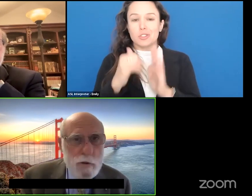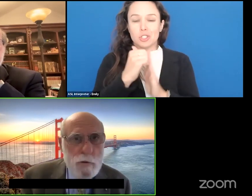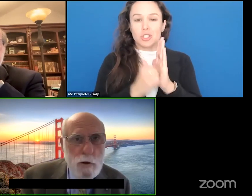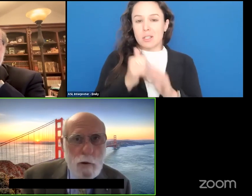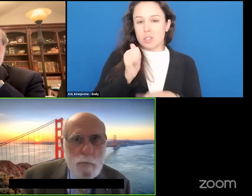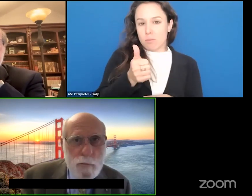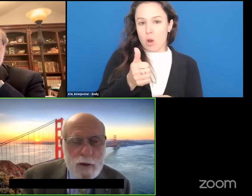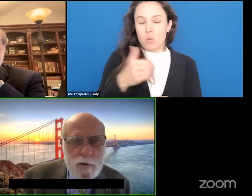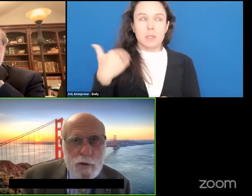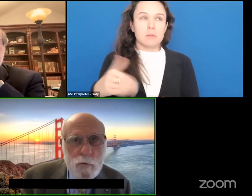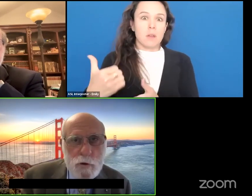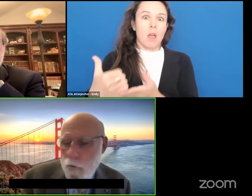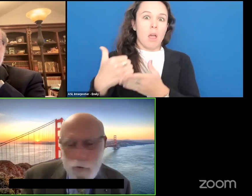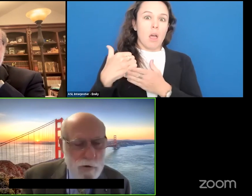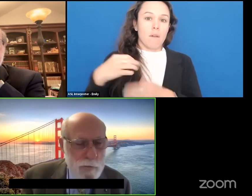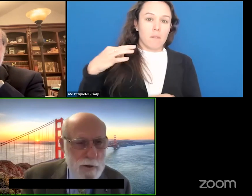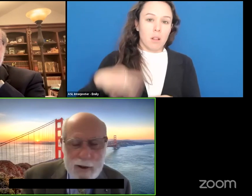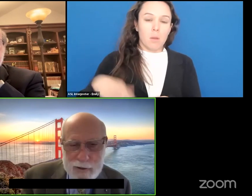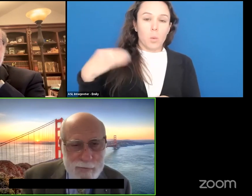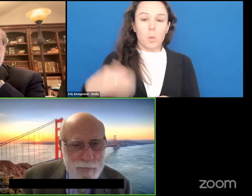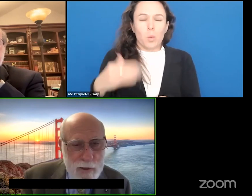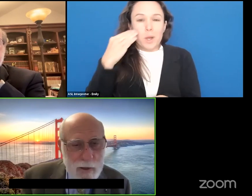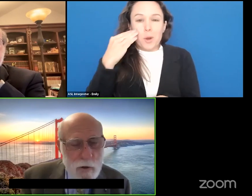will be super helpful because then we'll know what we should be tackling.